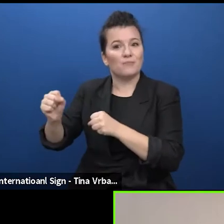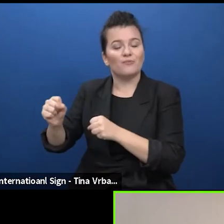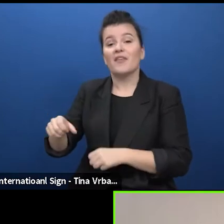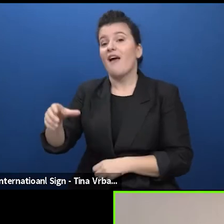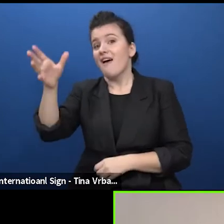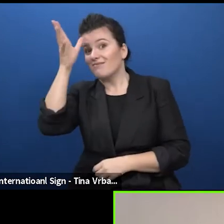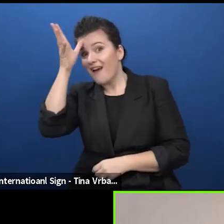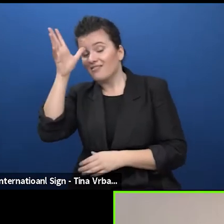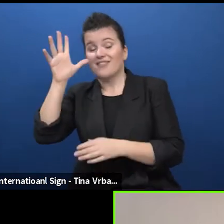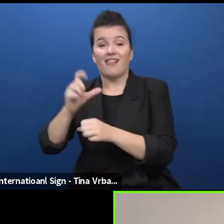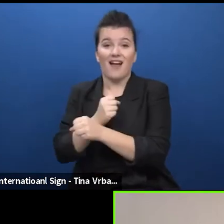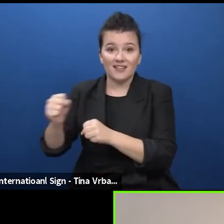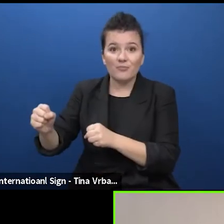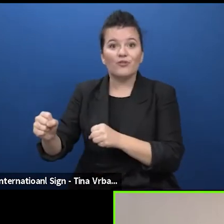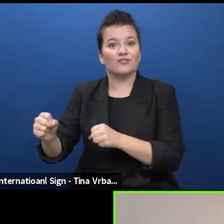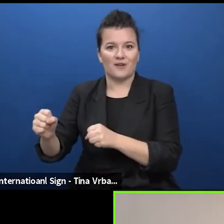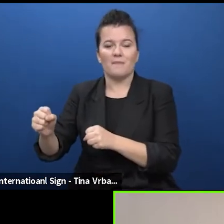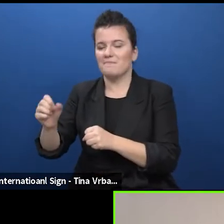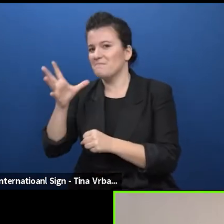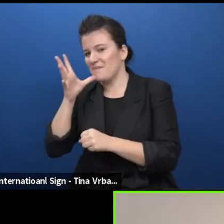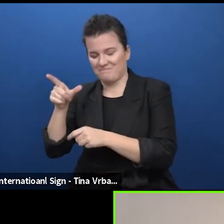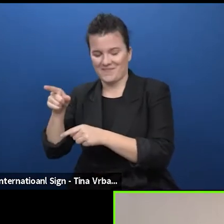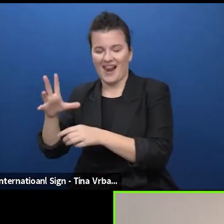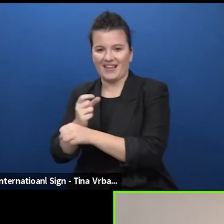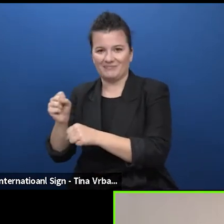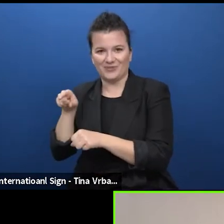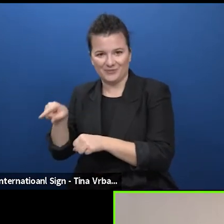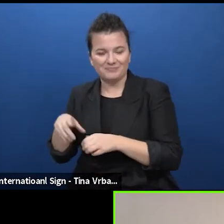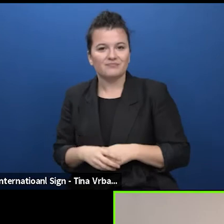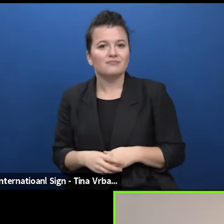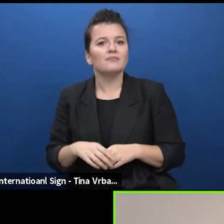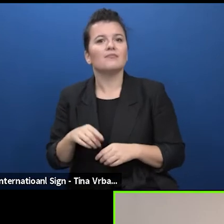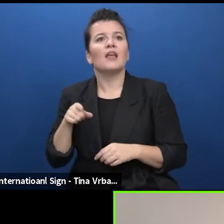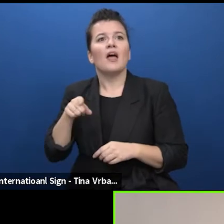He holds a PhD title in contemporary French Literature from Sorbonne University in